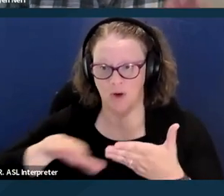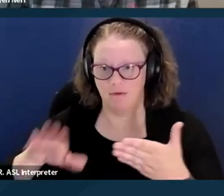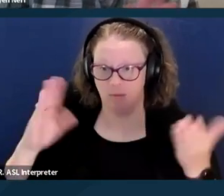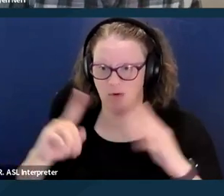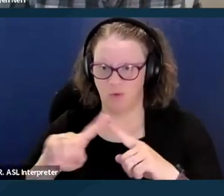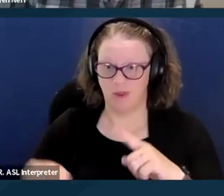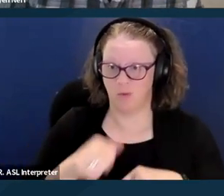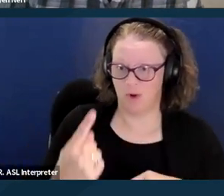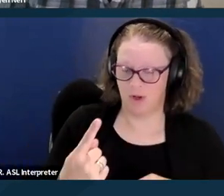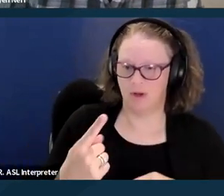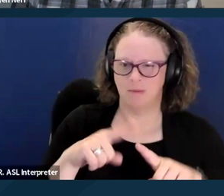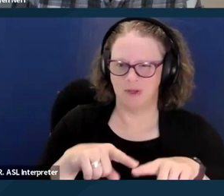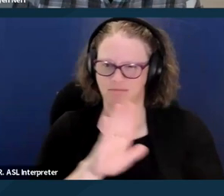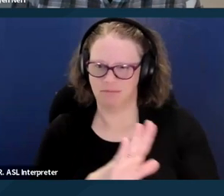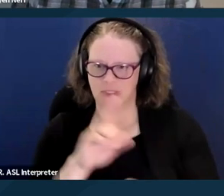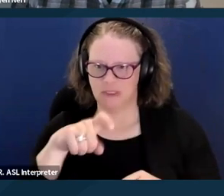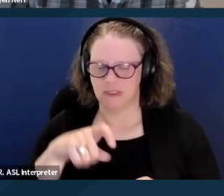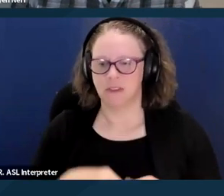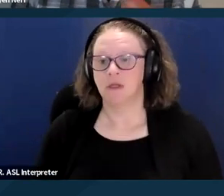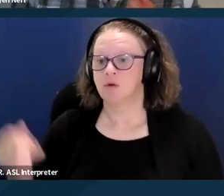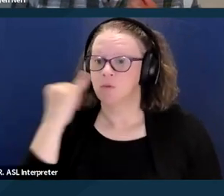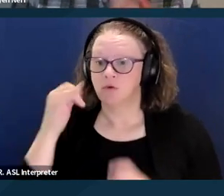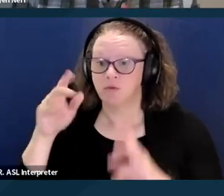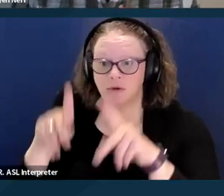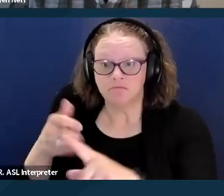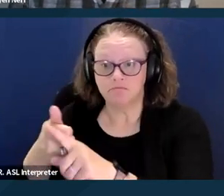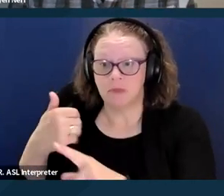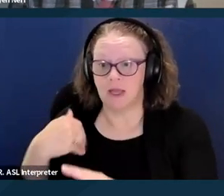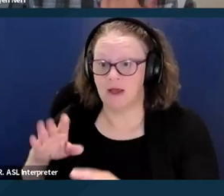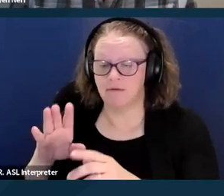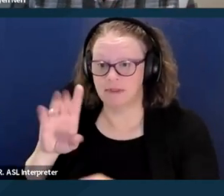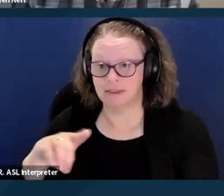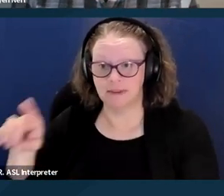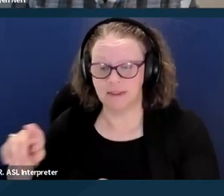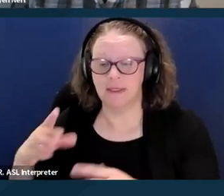So this allows a person with a developmental disability to live at home, again, residing in the community